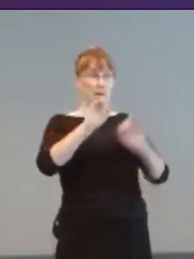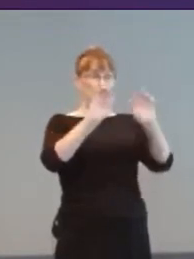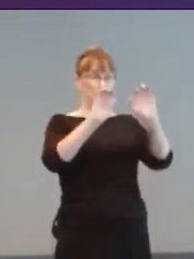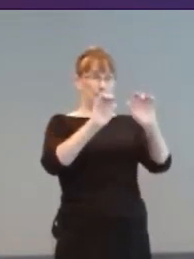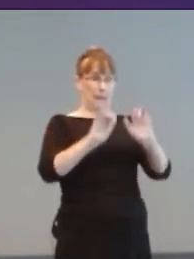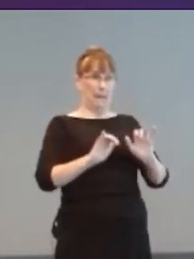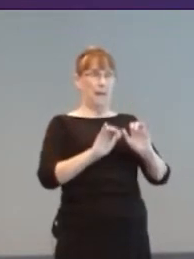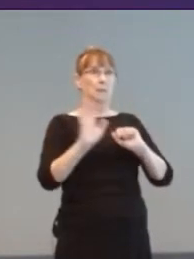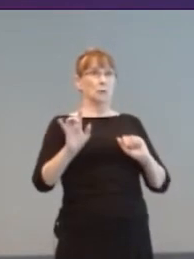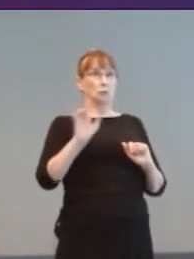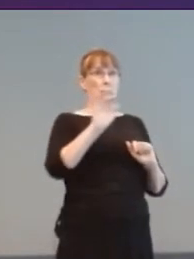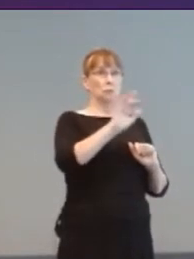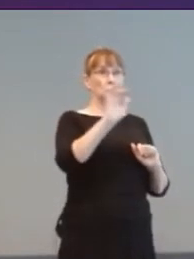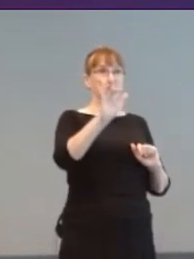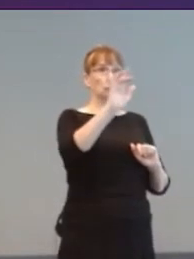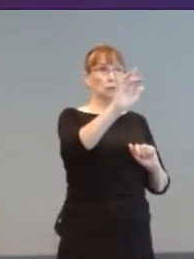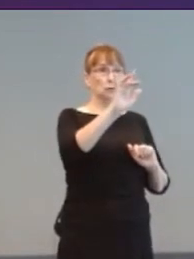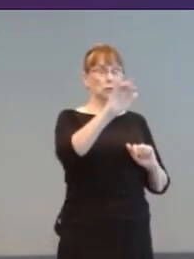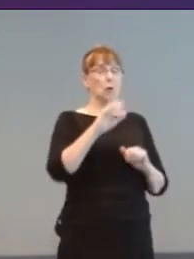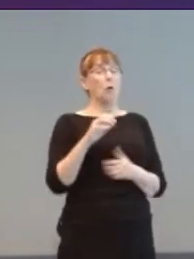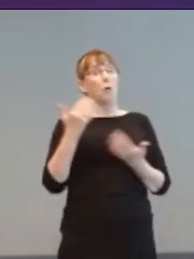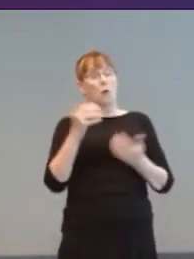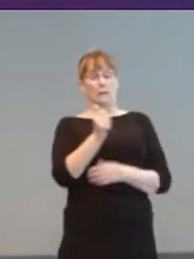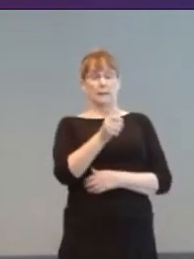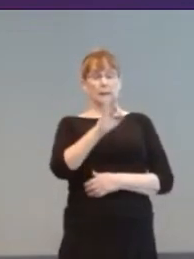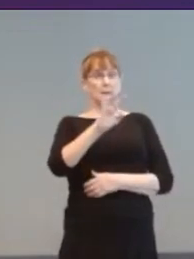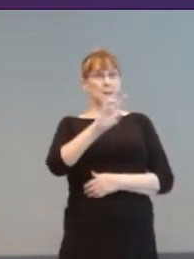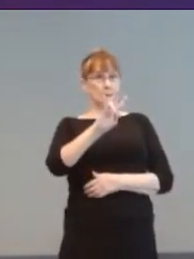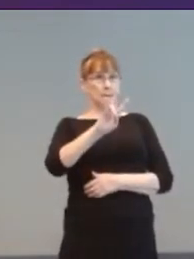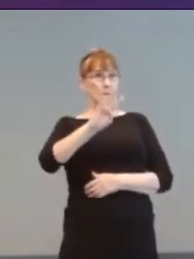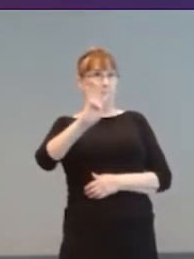Touch-Me by Atari, is a 1974 version of Simon Says with